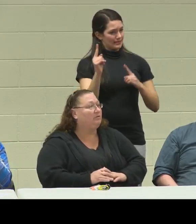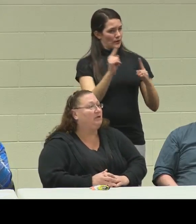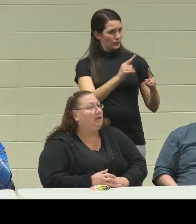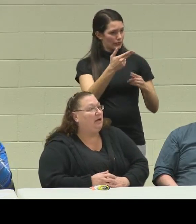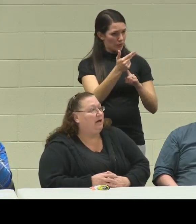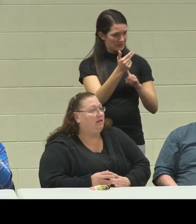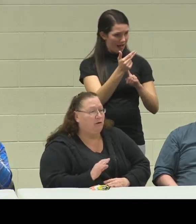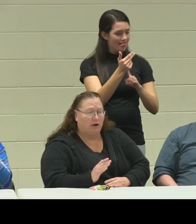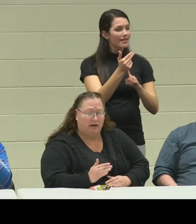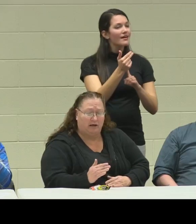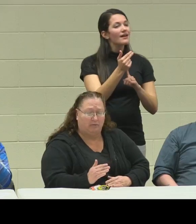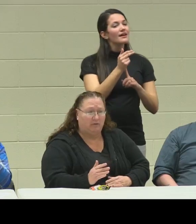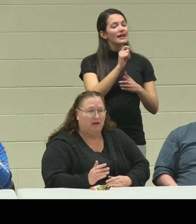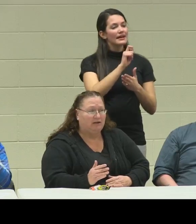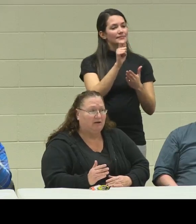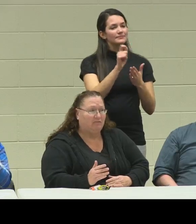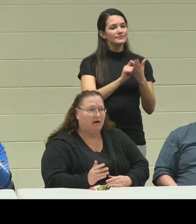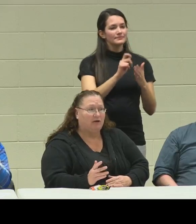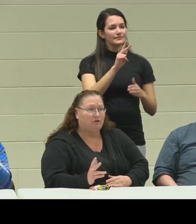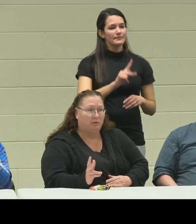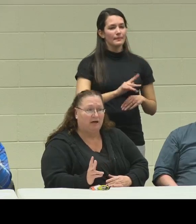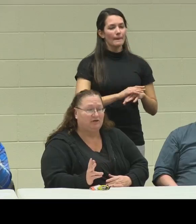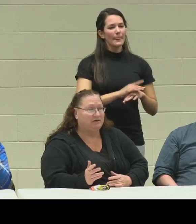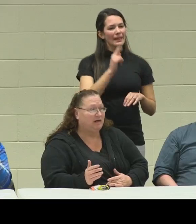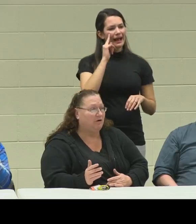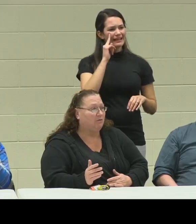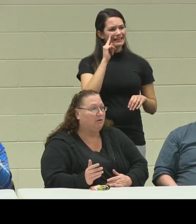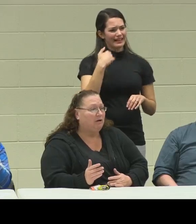and they write up, I think I've got two pages now,